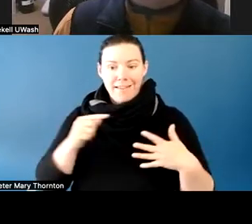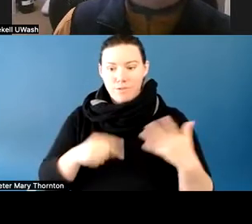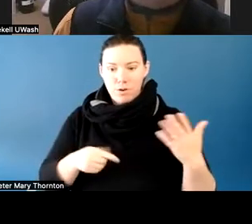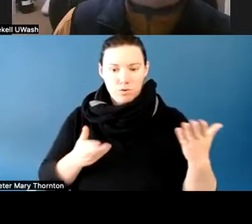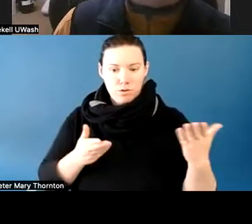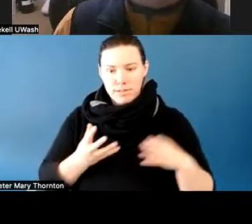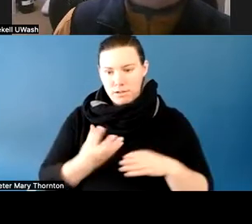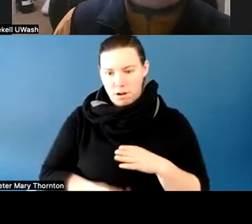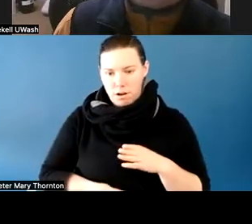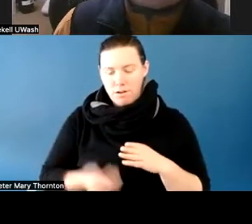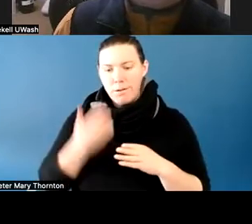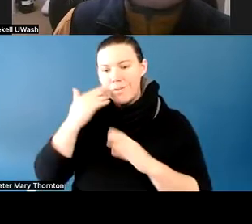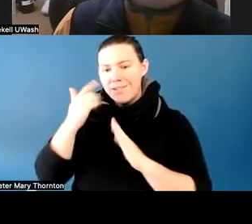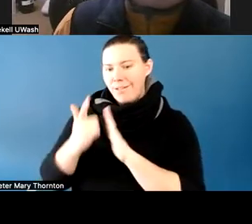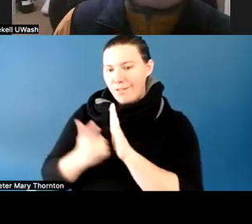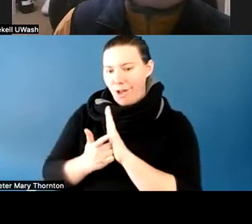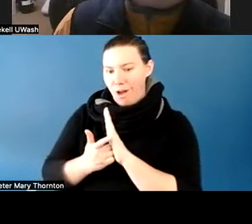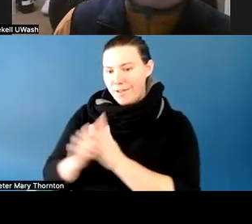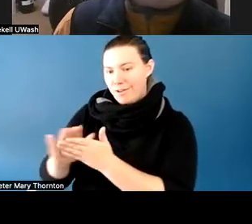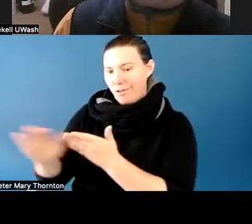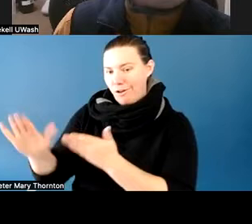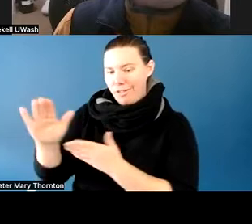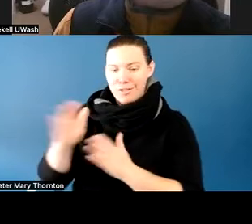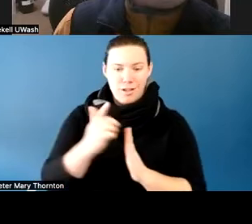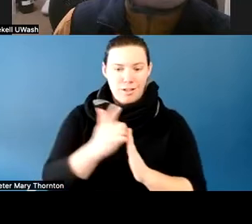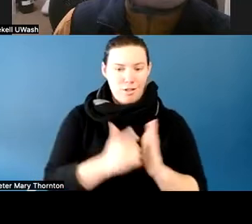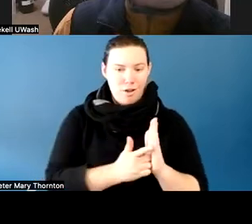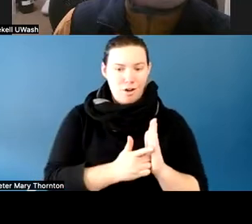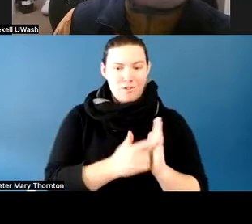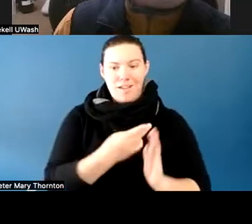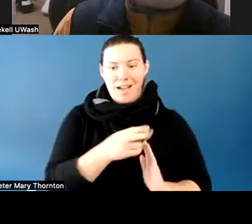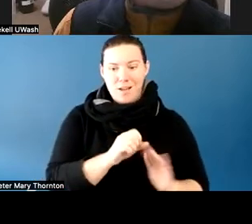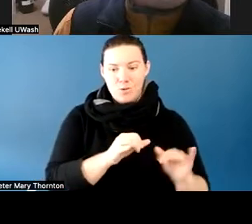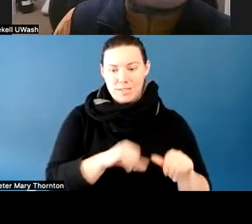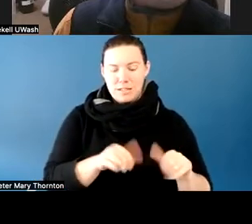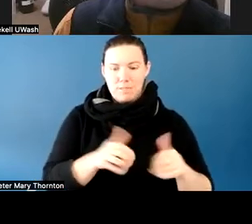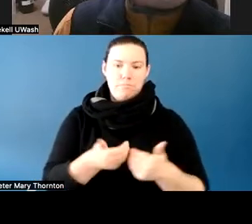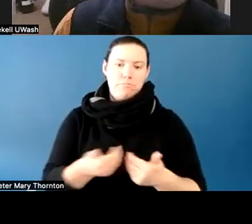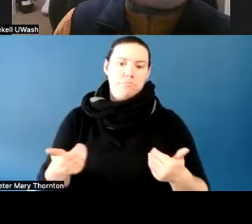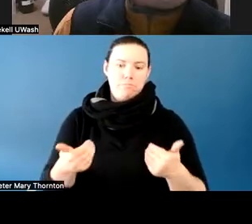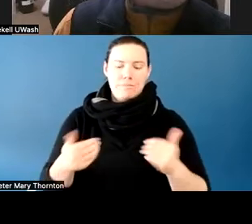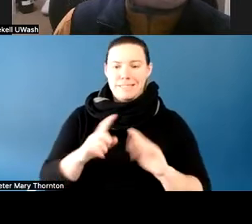different systems. So after getting an opportunity to work with the student,